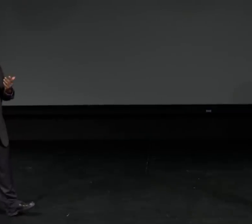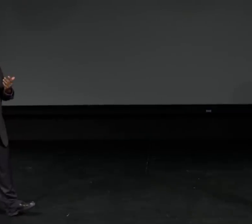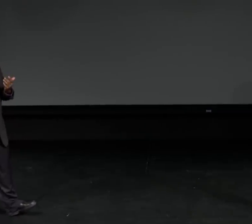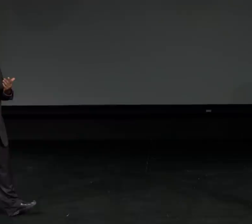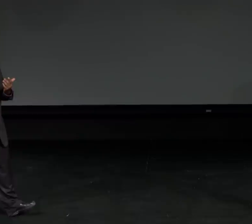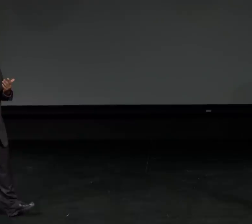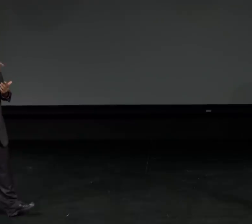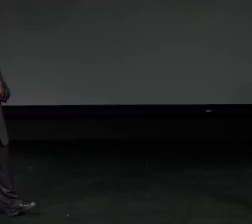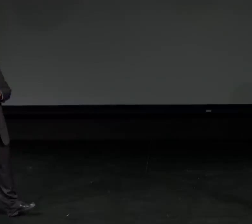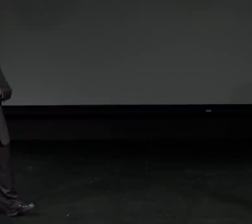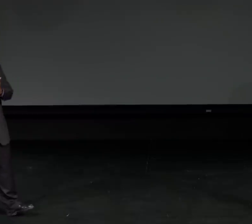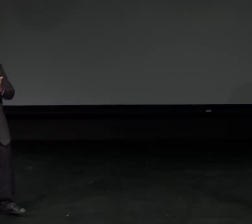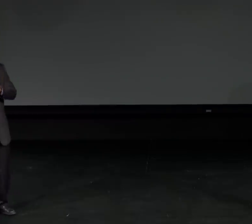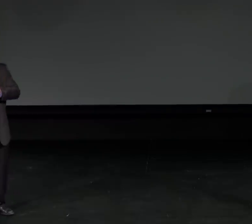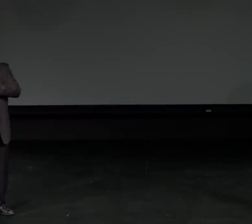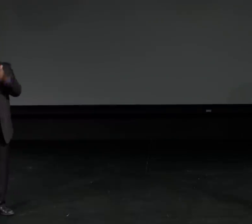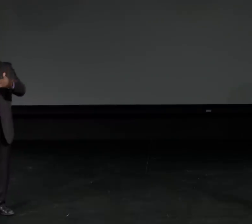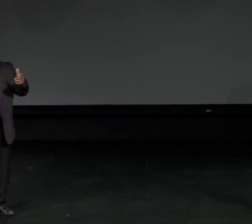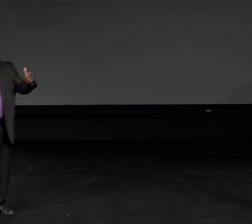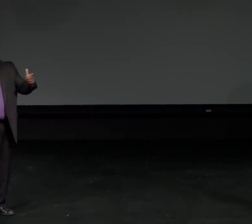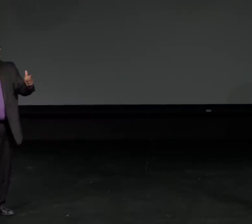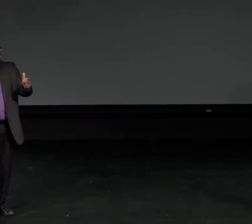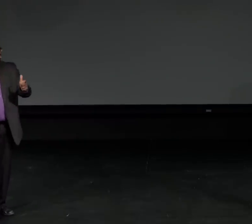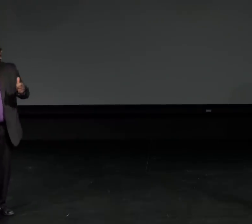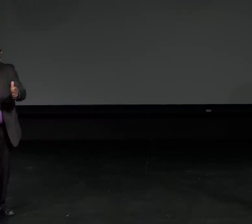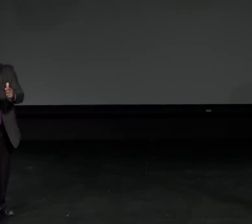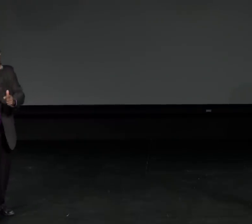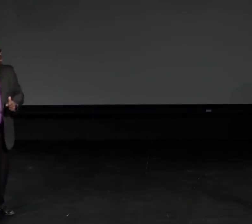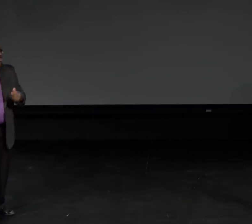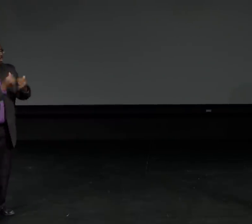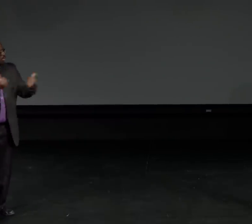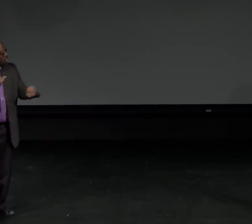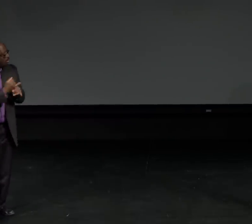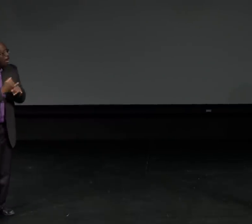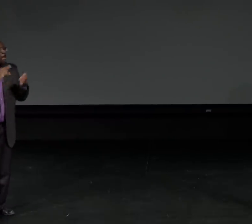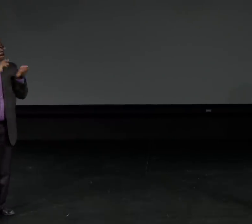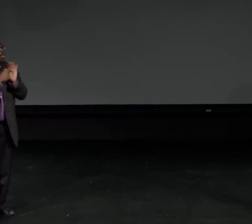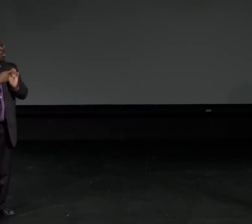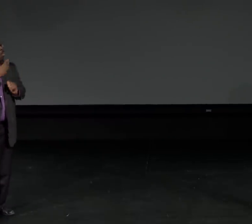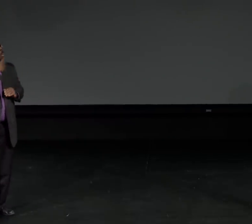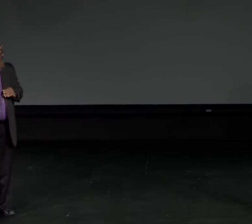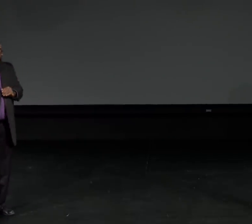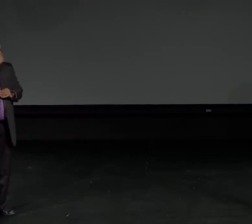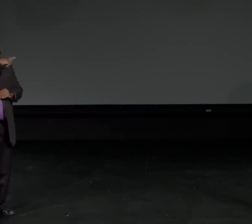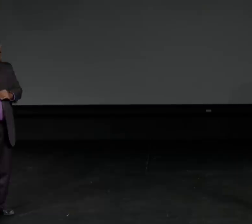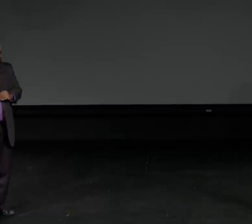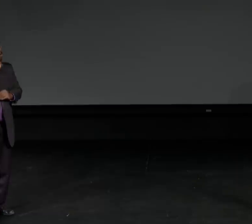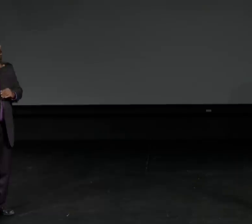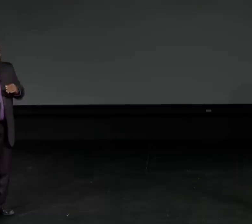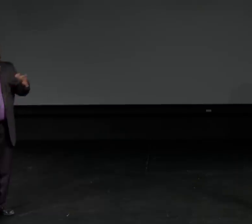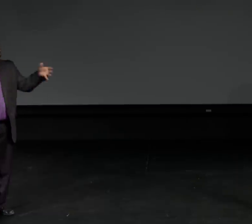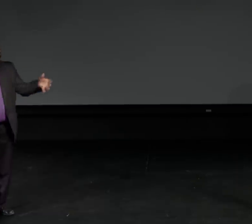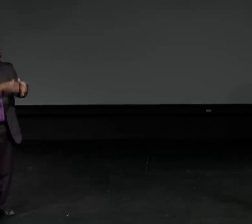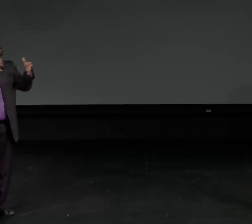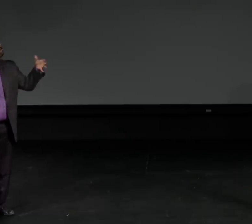I think it's important that we capture the variation on video tape. The population using that is getting smaller and smaller.